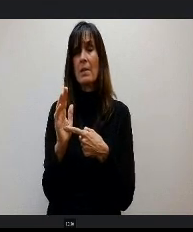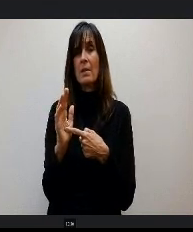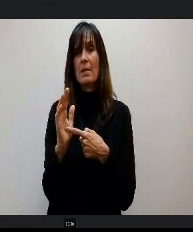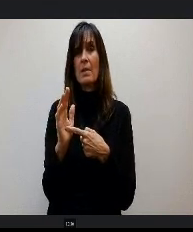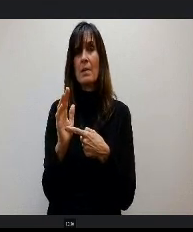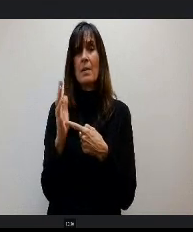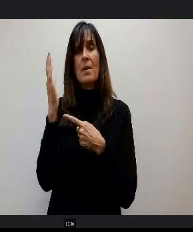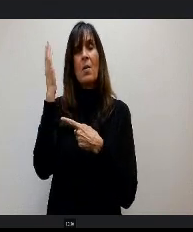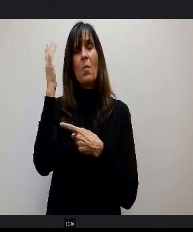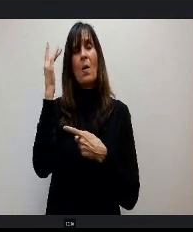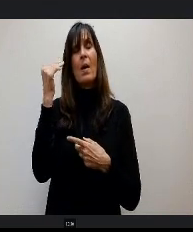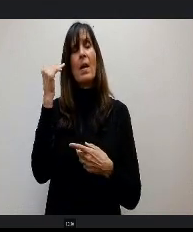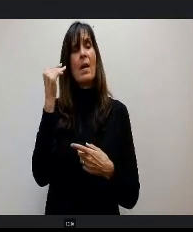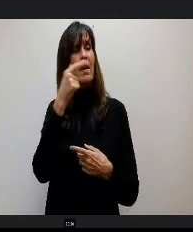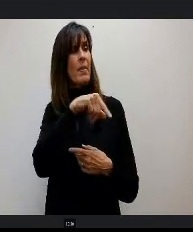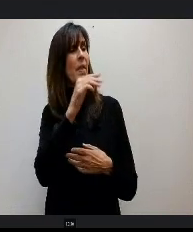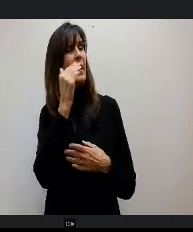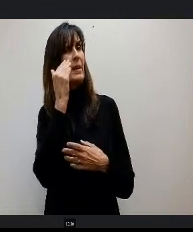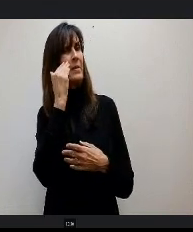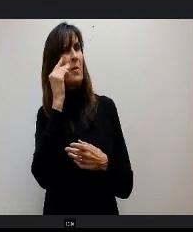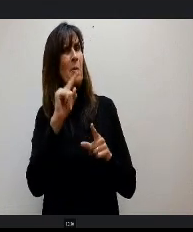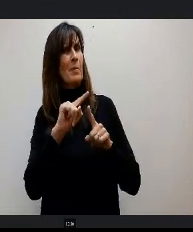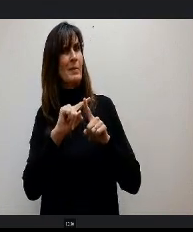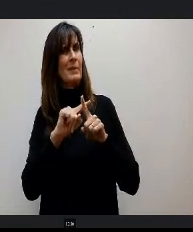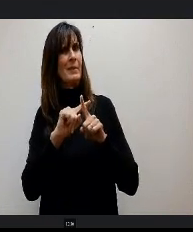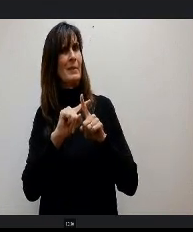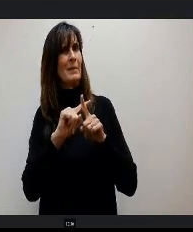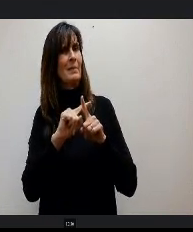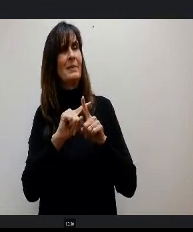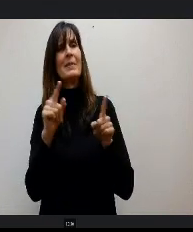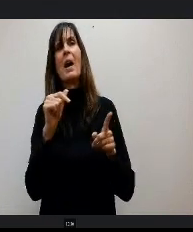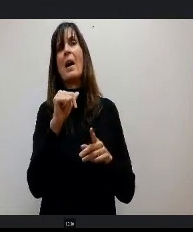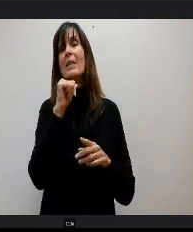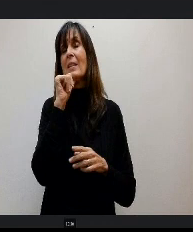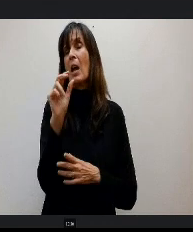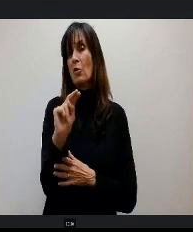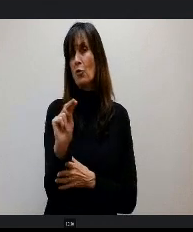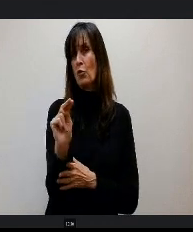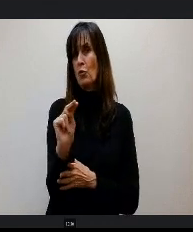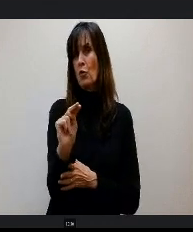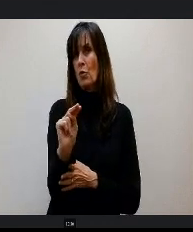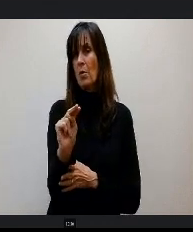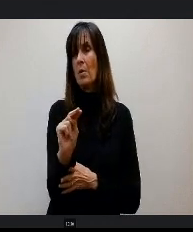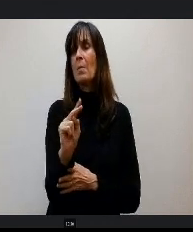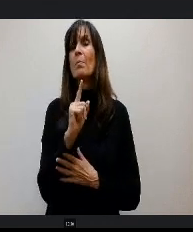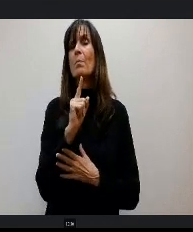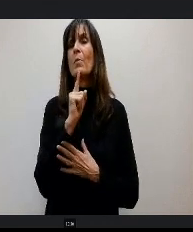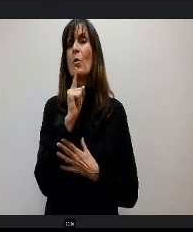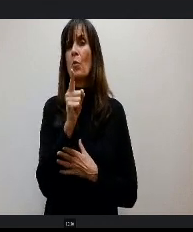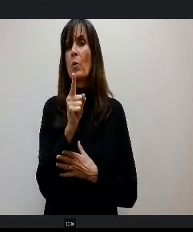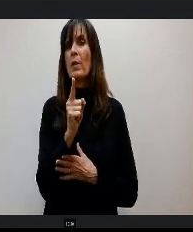In a different status than the neutral status that we were trying to take and they were trying to get clarification and one of